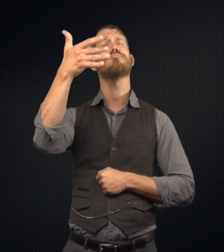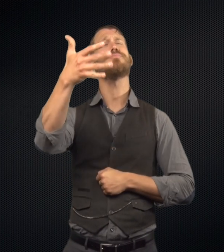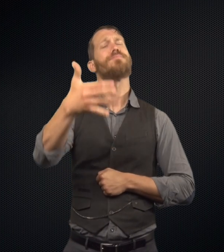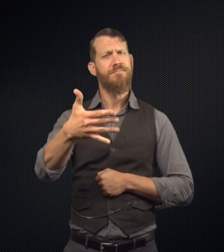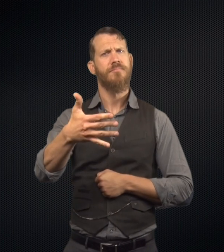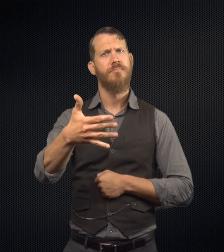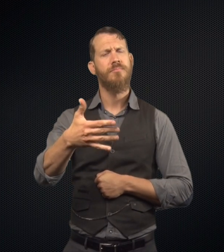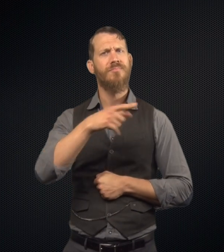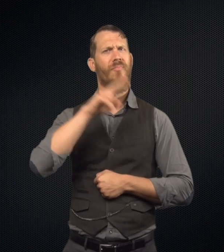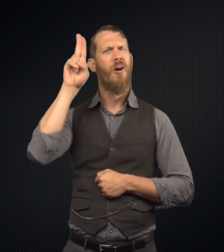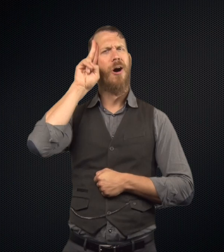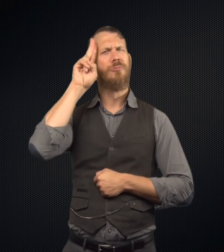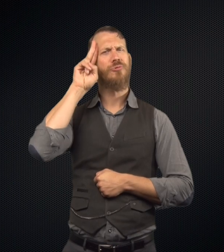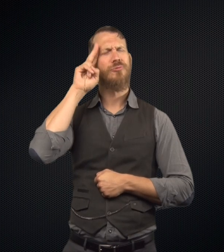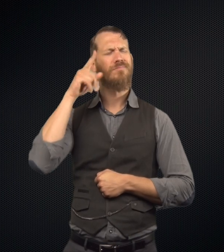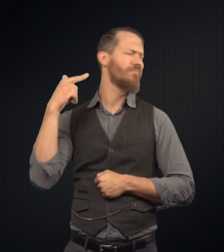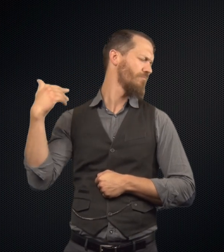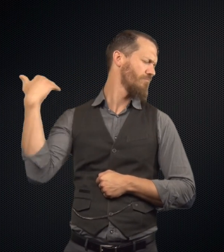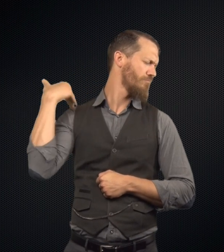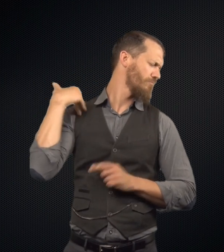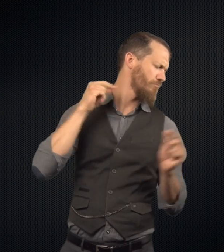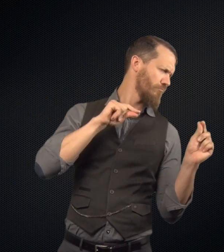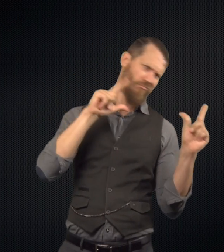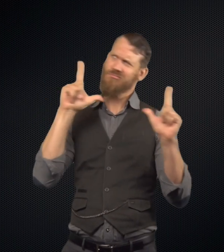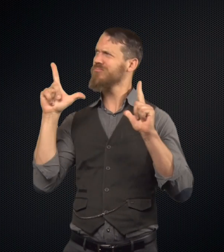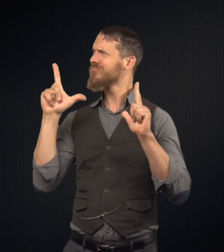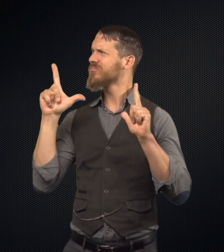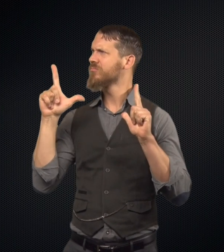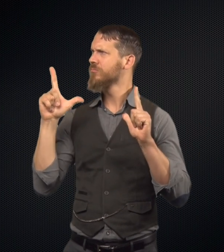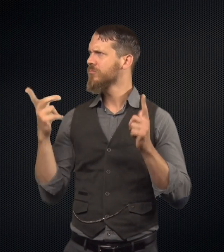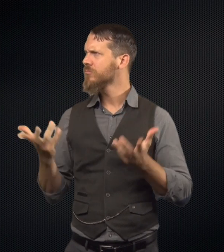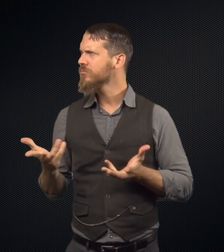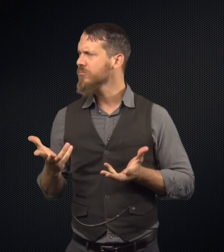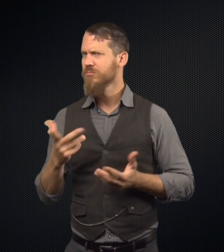About a year later, Mr. Utterson was woken up